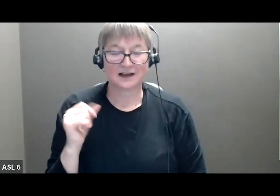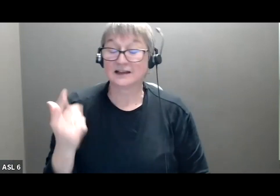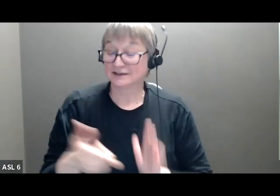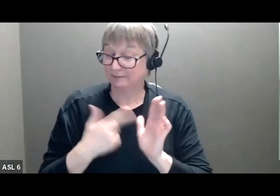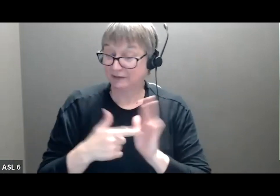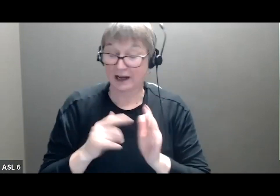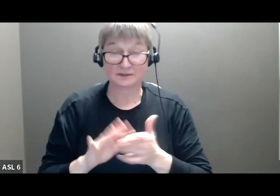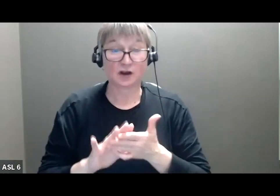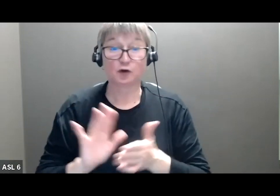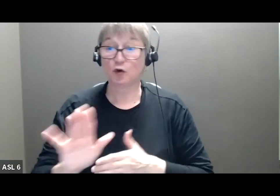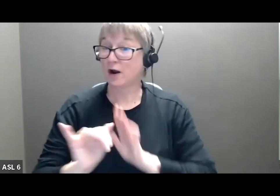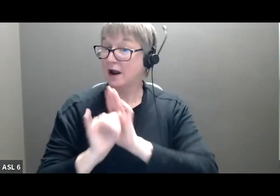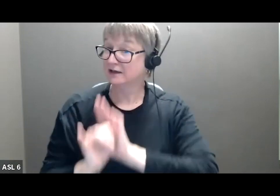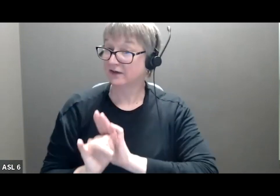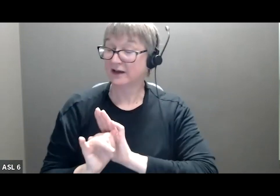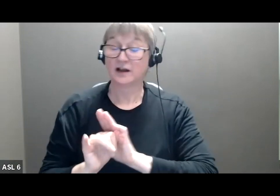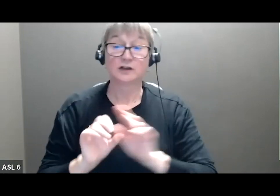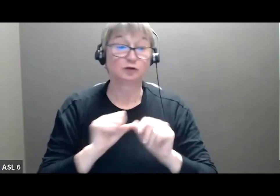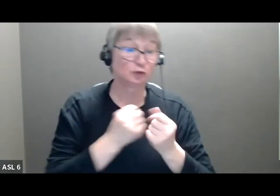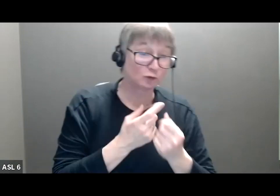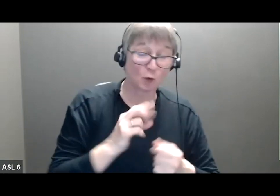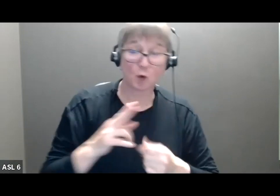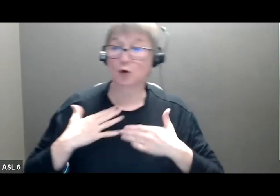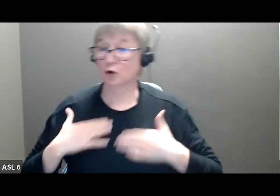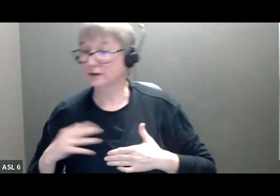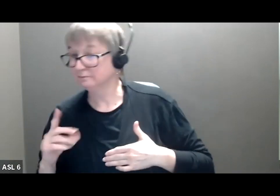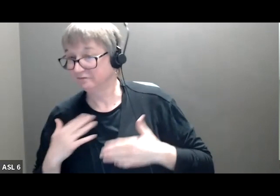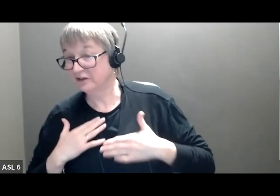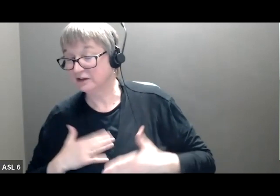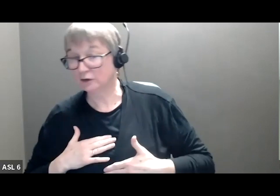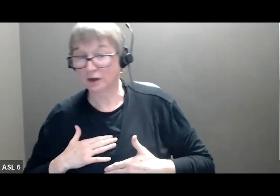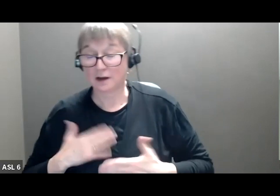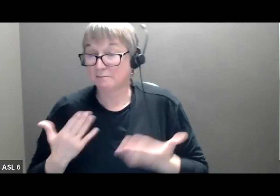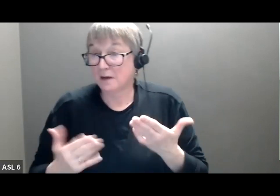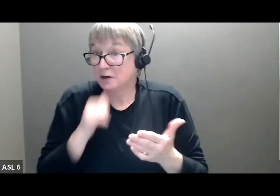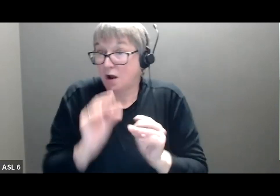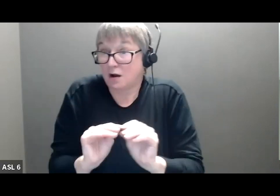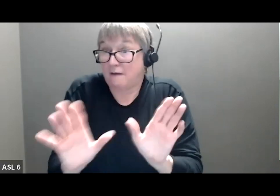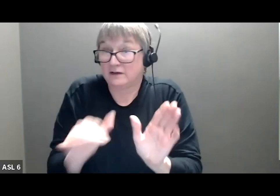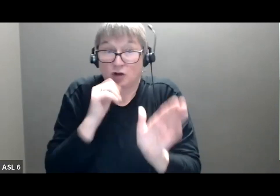or may not be evident. This reflection really connects to the to the theme of empathy in